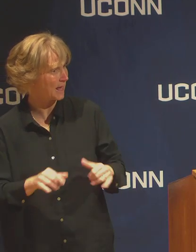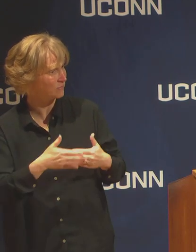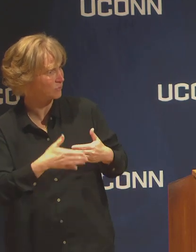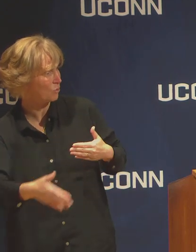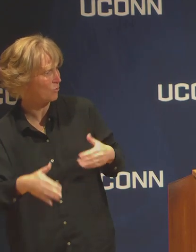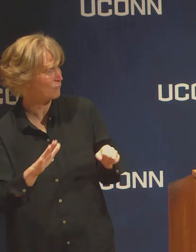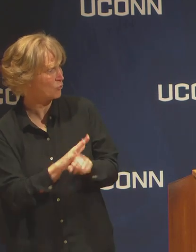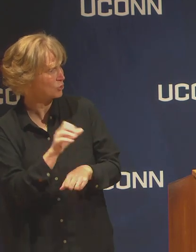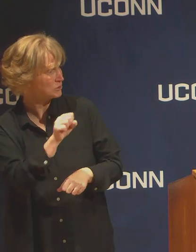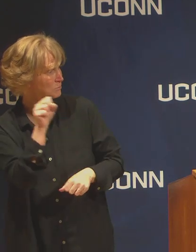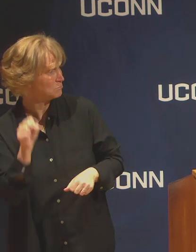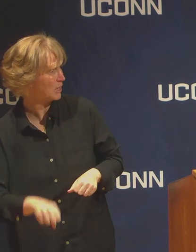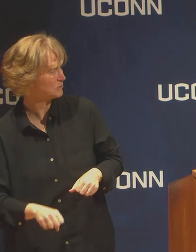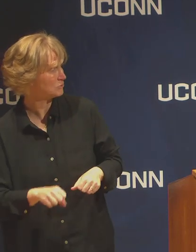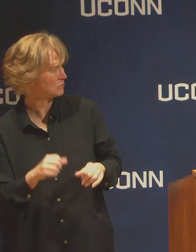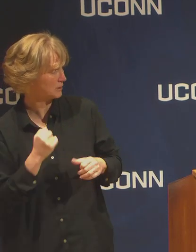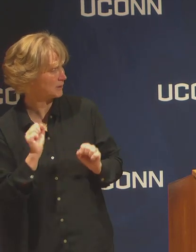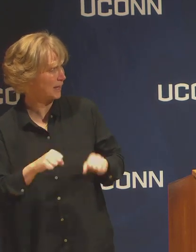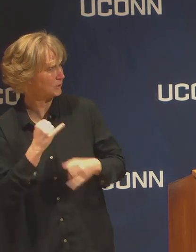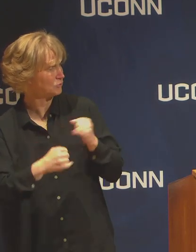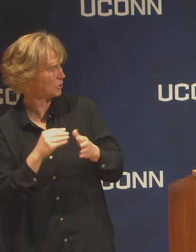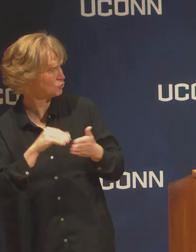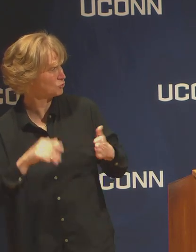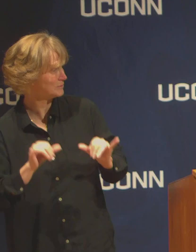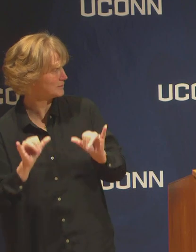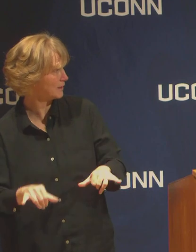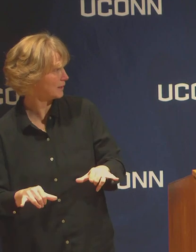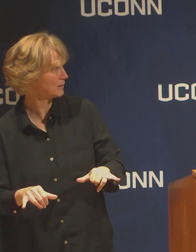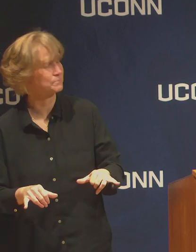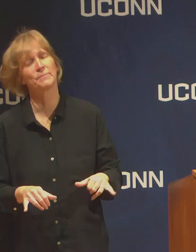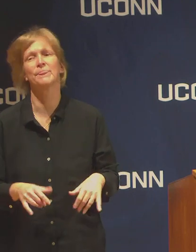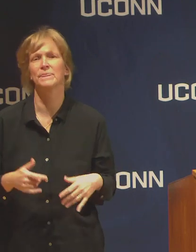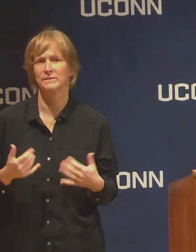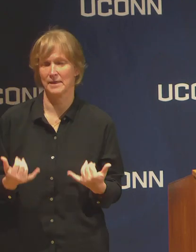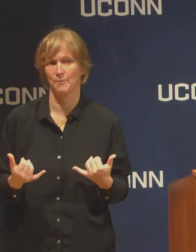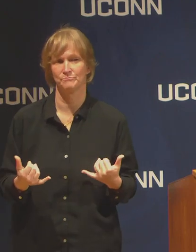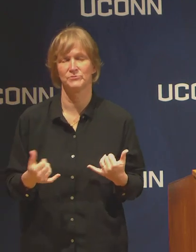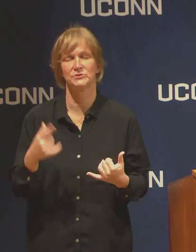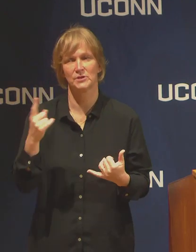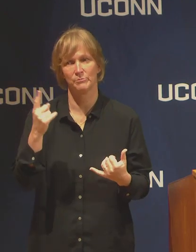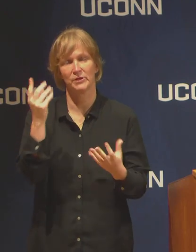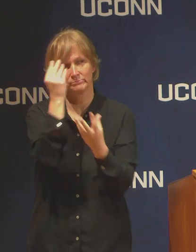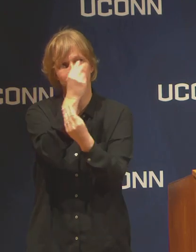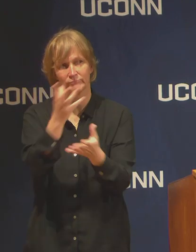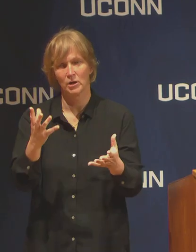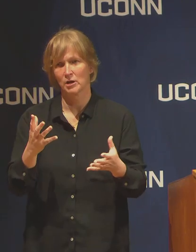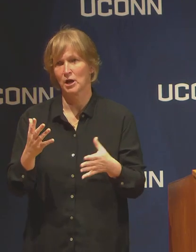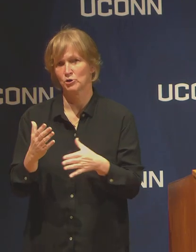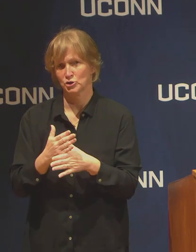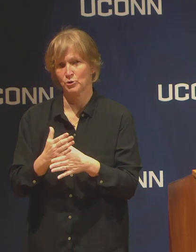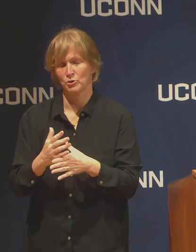One of the things that is so important for me to share with all of you despite these changing times,